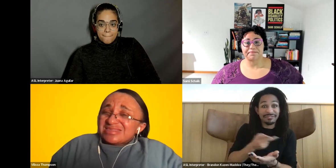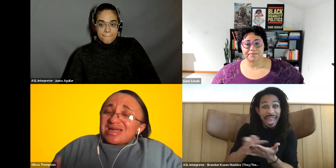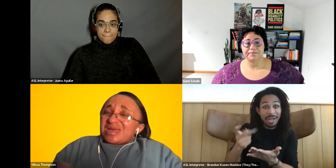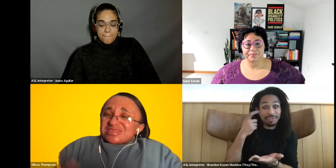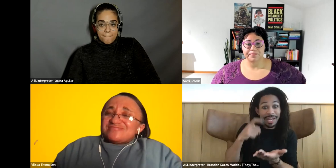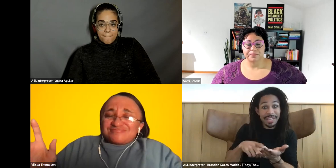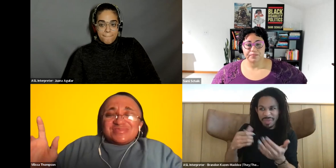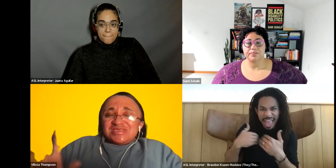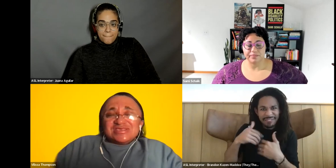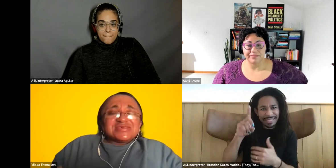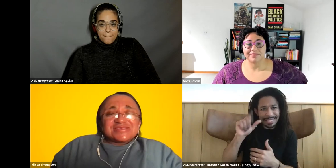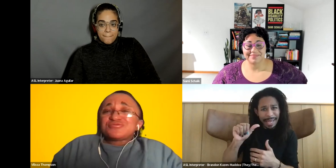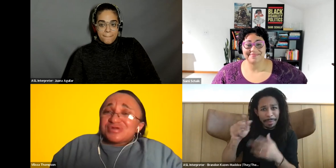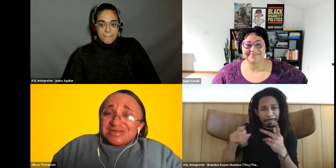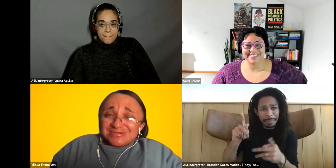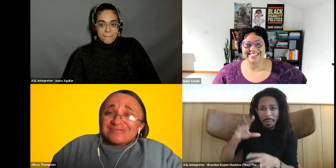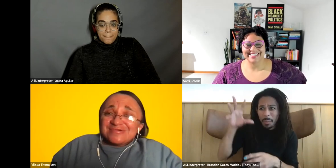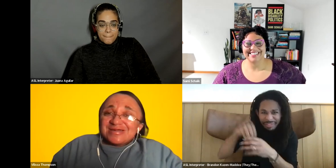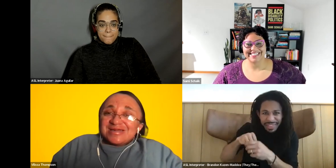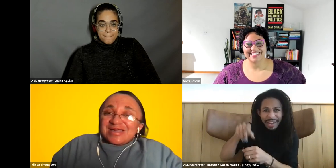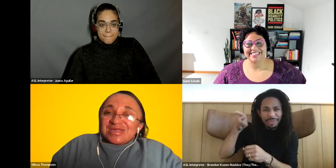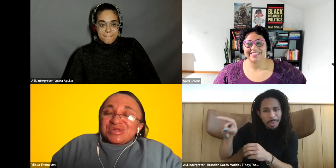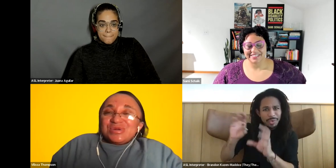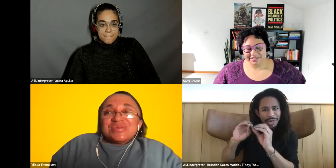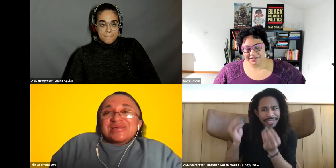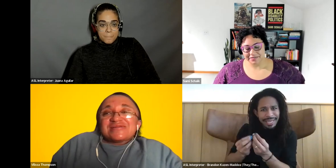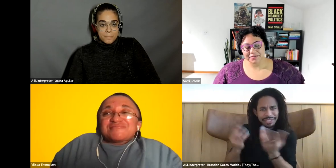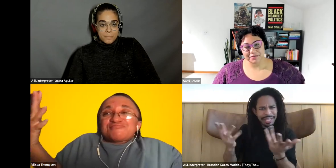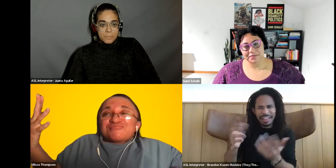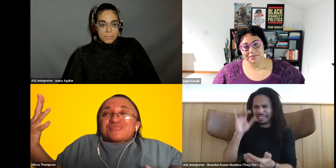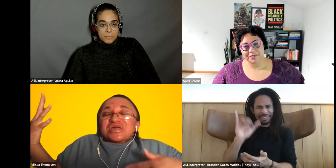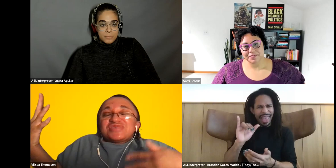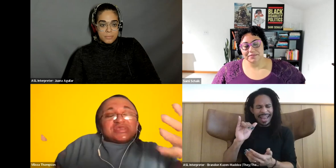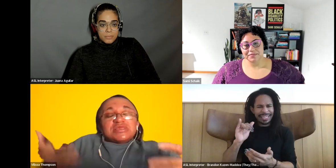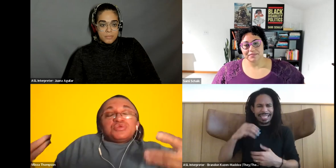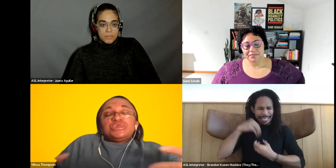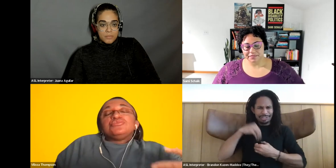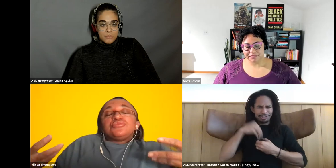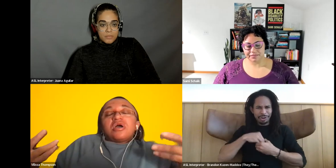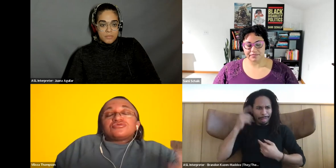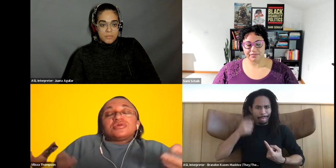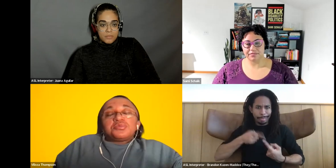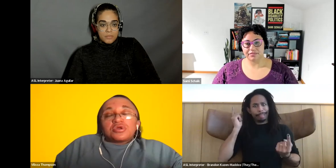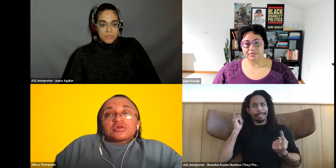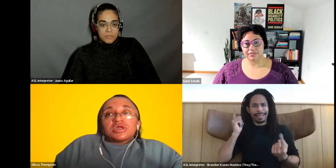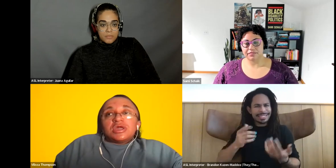Vilissa Thompson: The cognative dissonance is real. you know, like it's basically where you are doing work